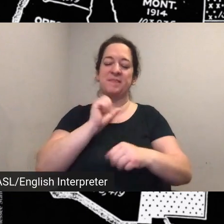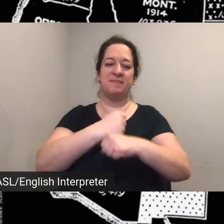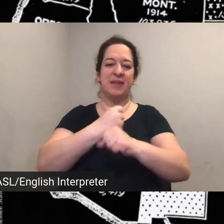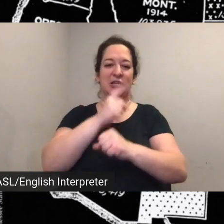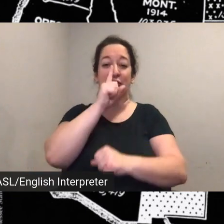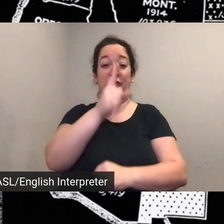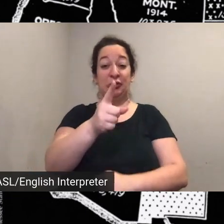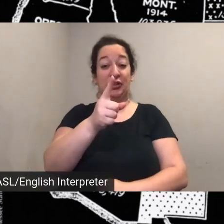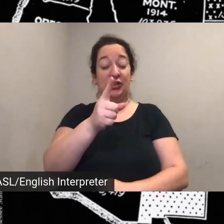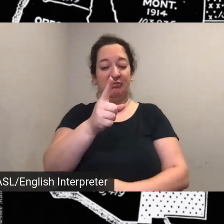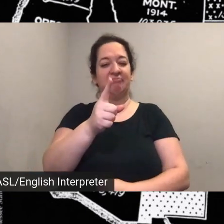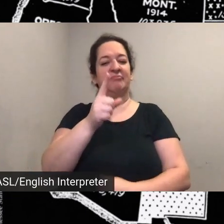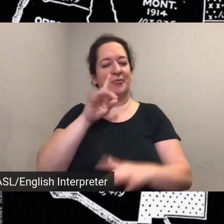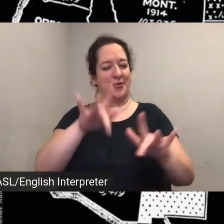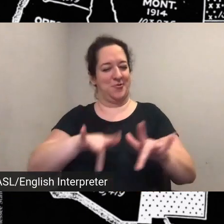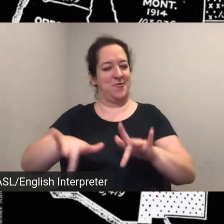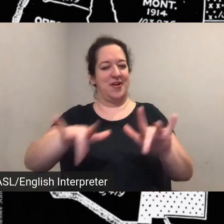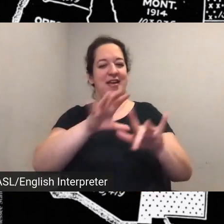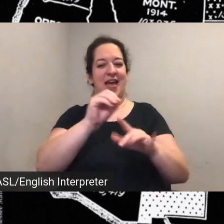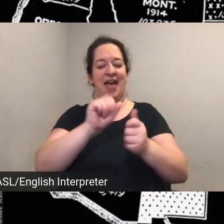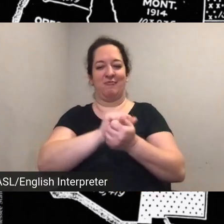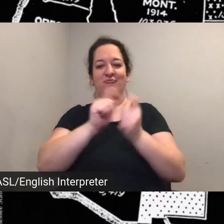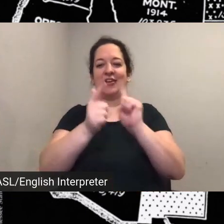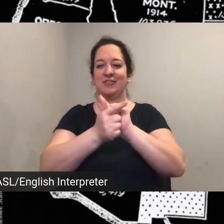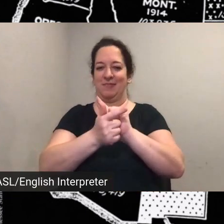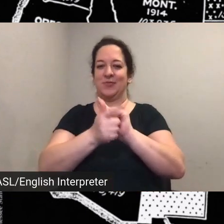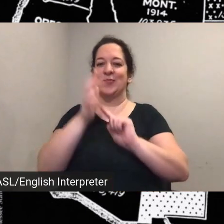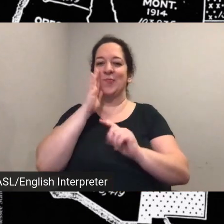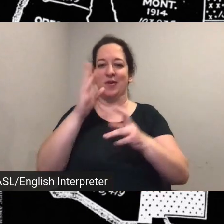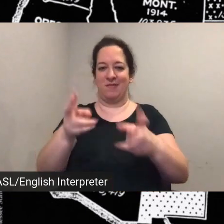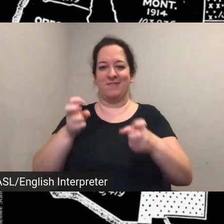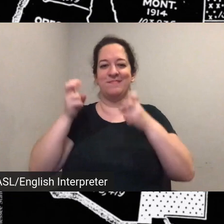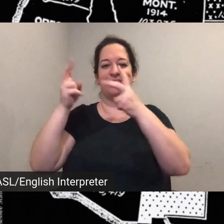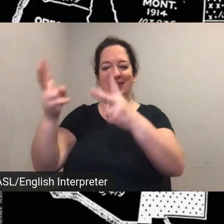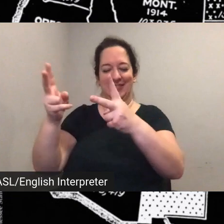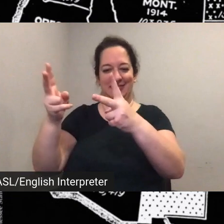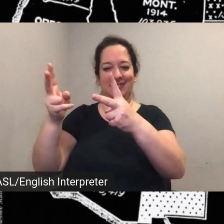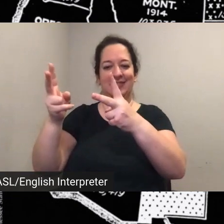as well as the transcripts of today are pasted on this on the event page for